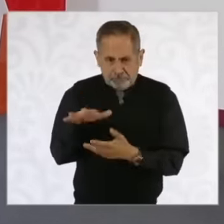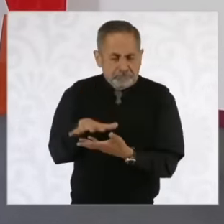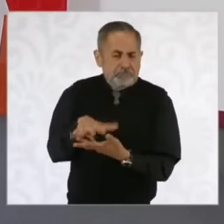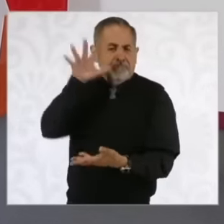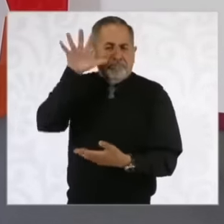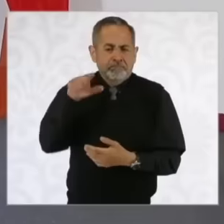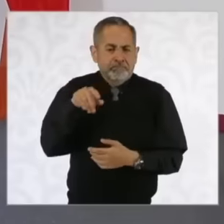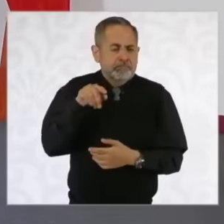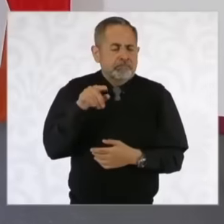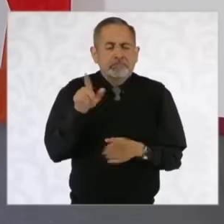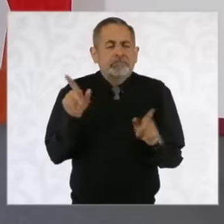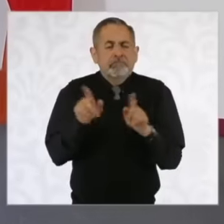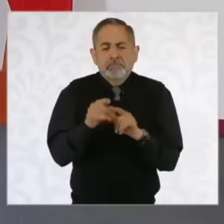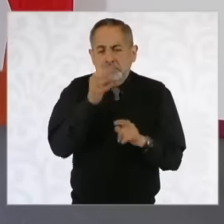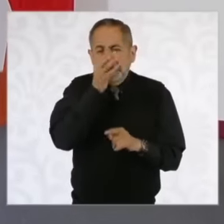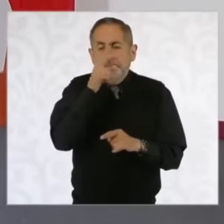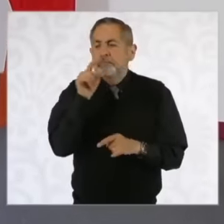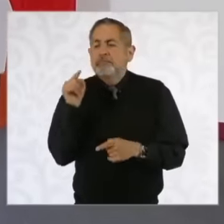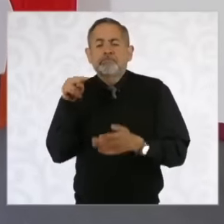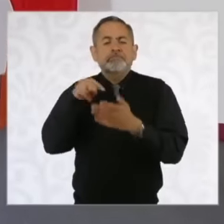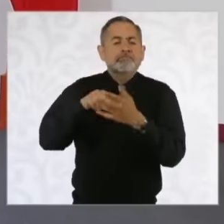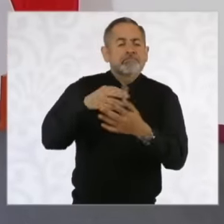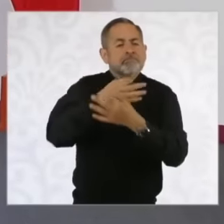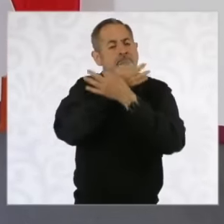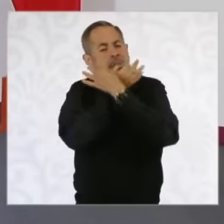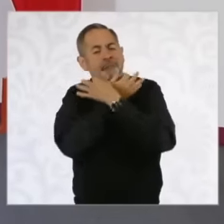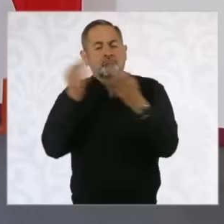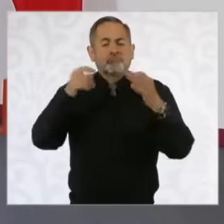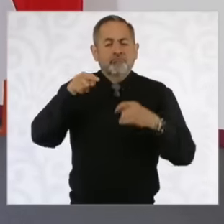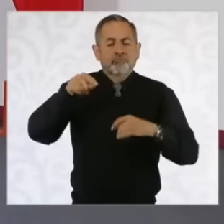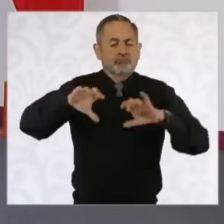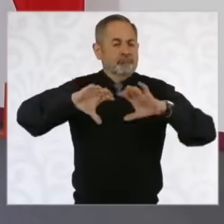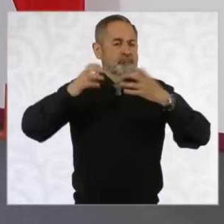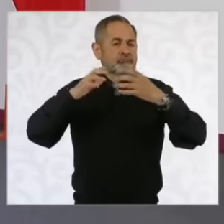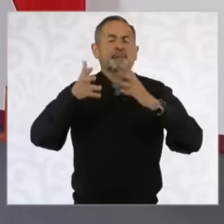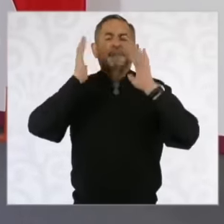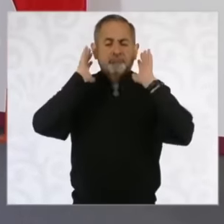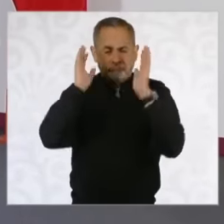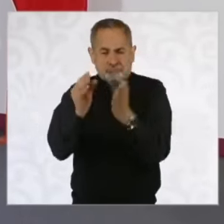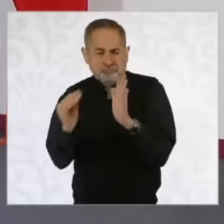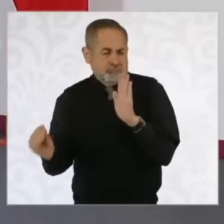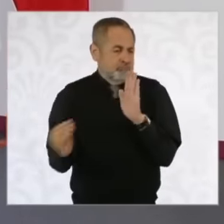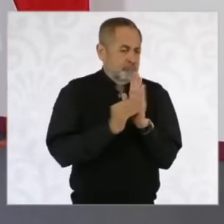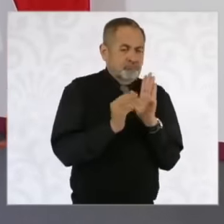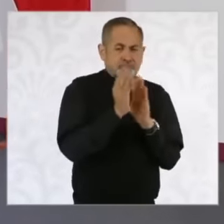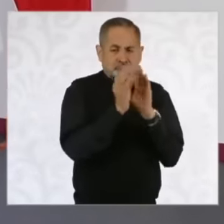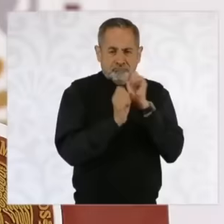to declare constitutional than the Congress of the Union in order to be able to sign it